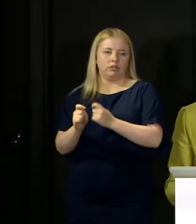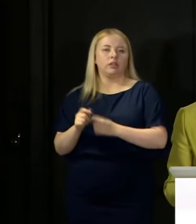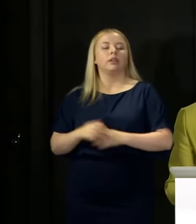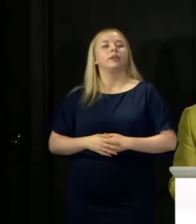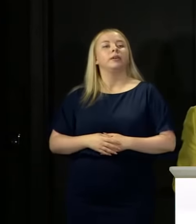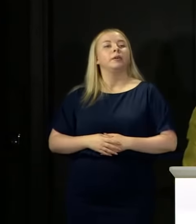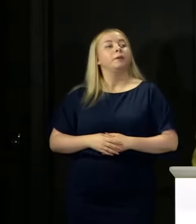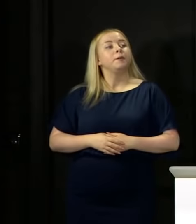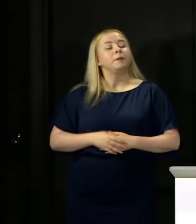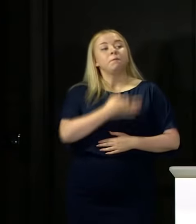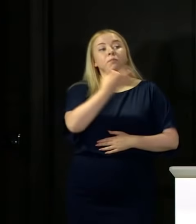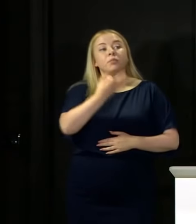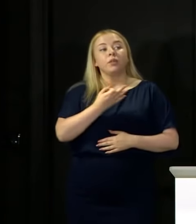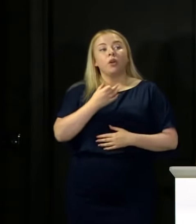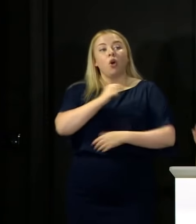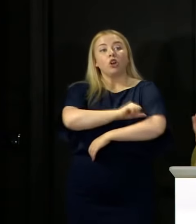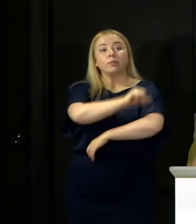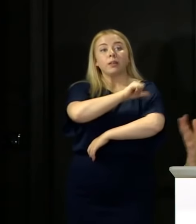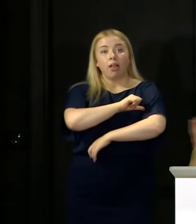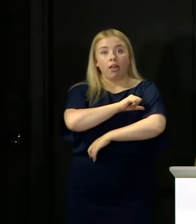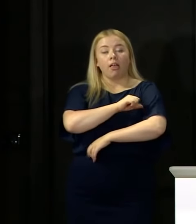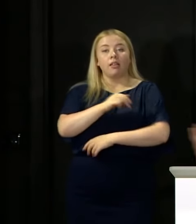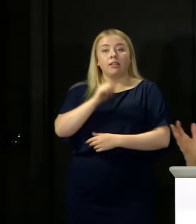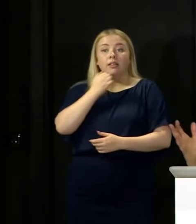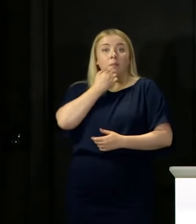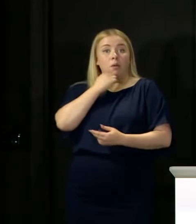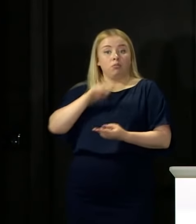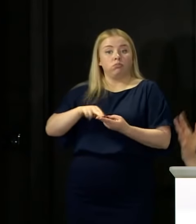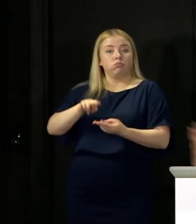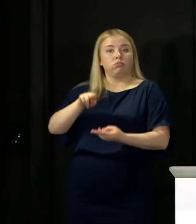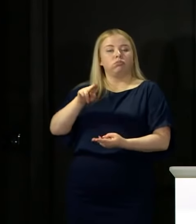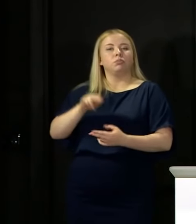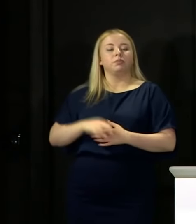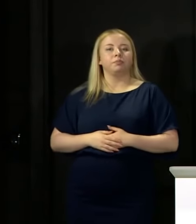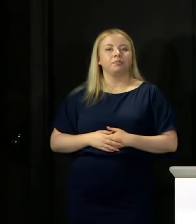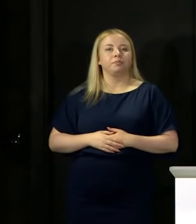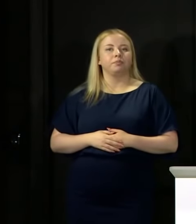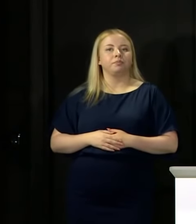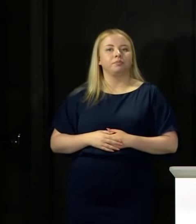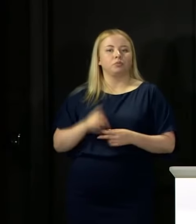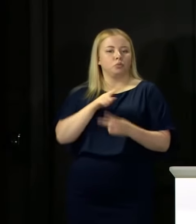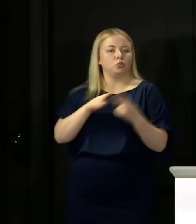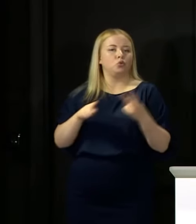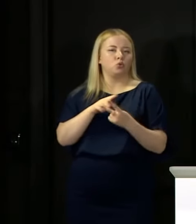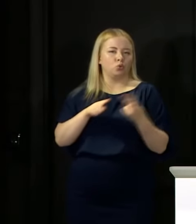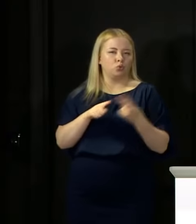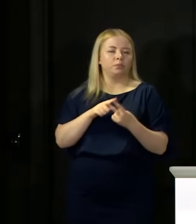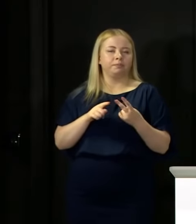On hospital admissions I suppose I would say two seemingly contradictory things at the same time.